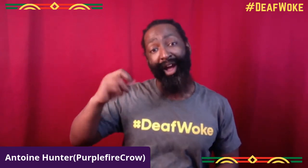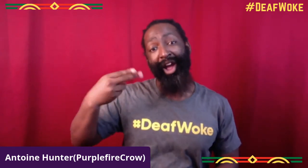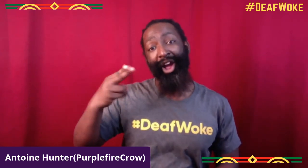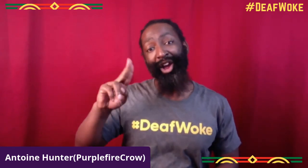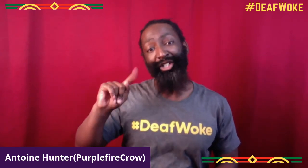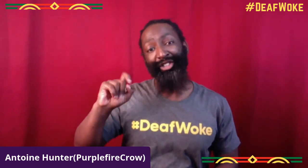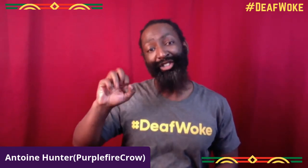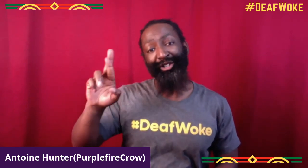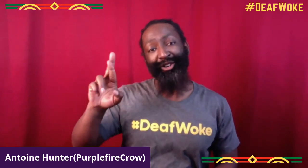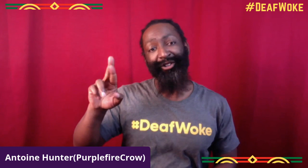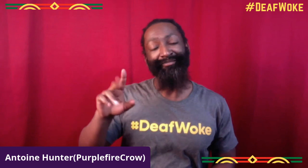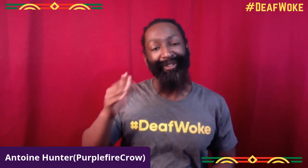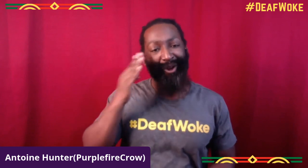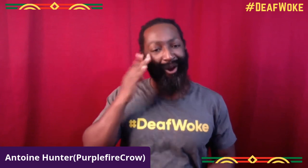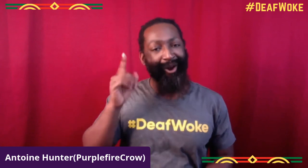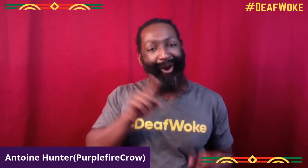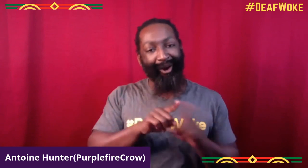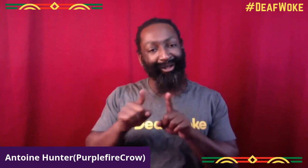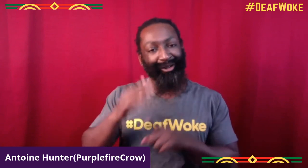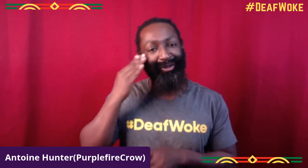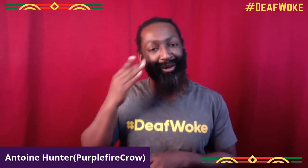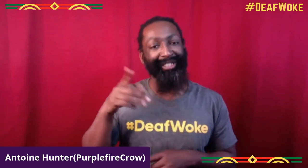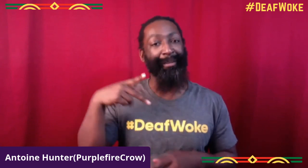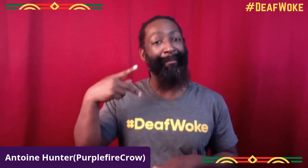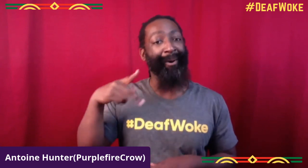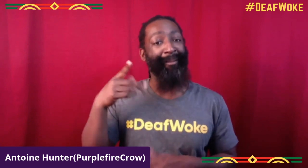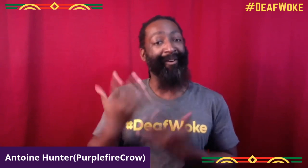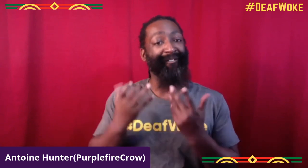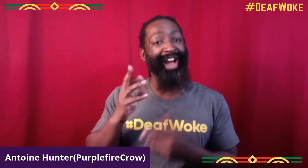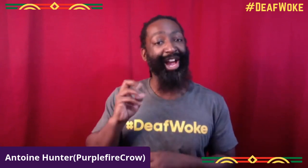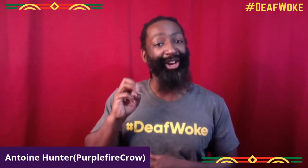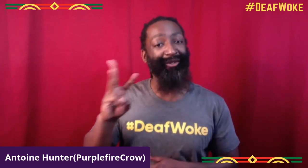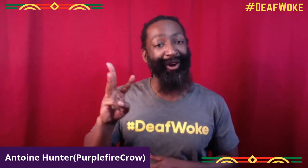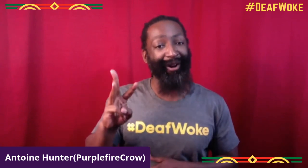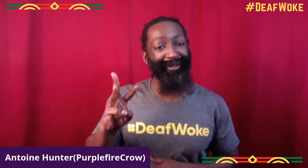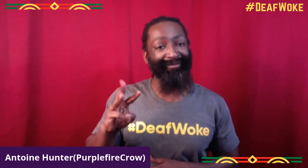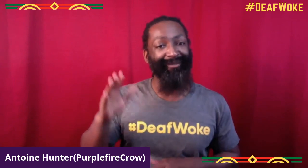I'm Antoine Hunter also known as PurplefireCrow